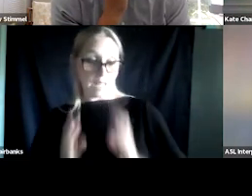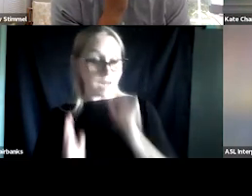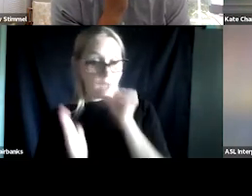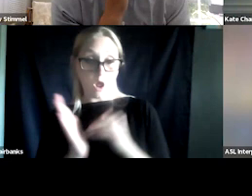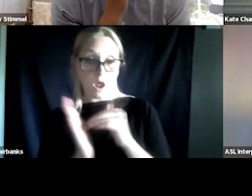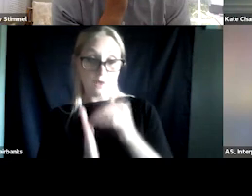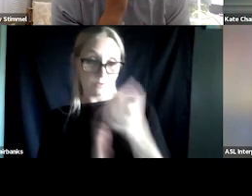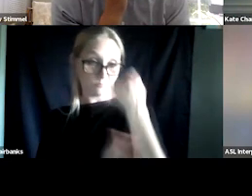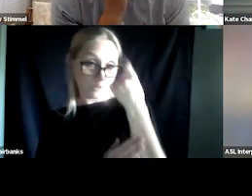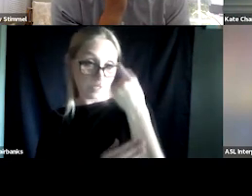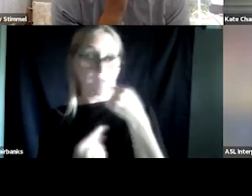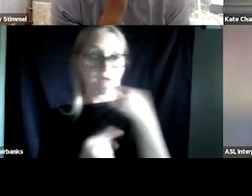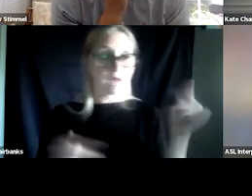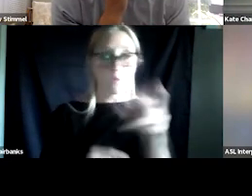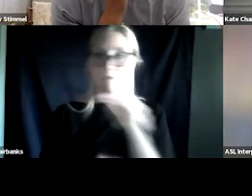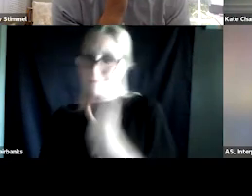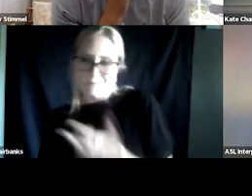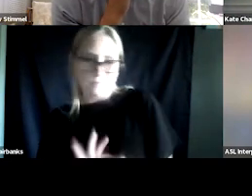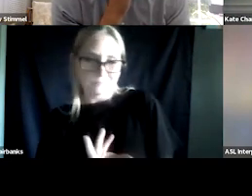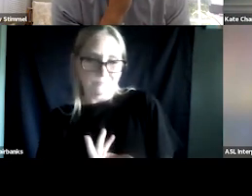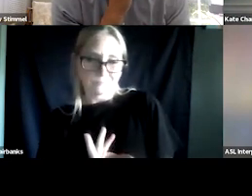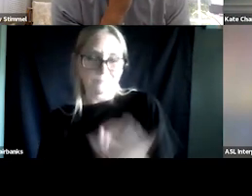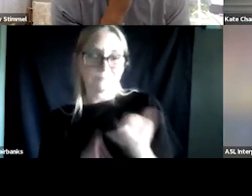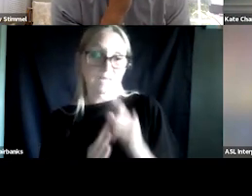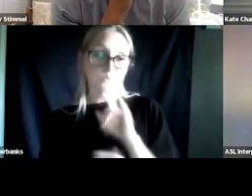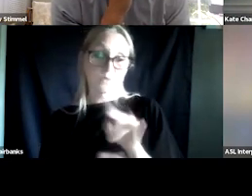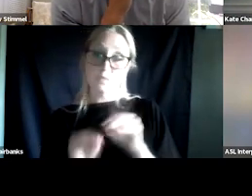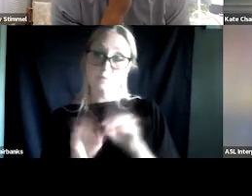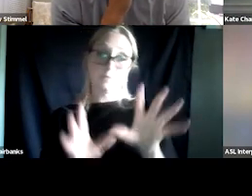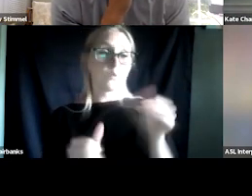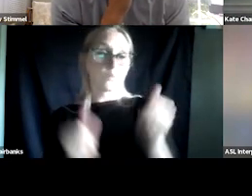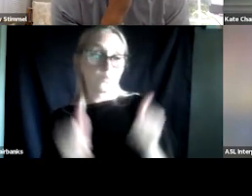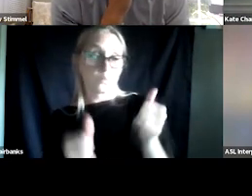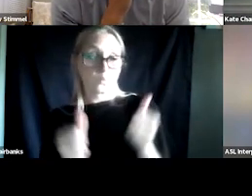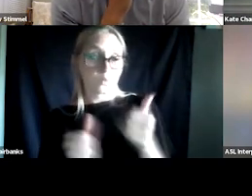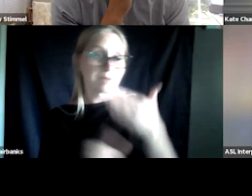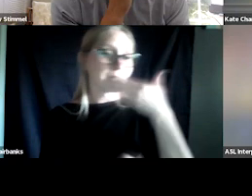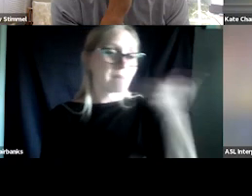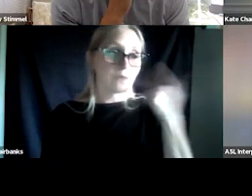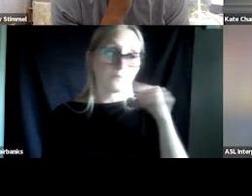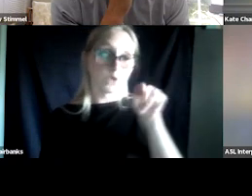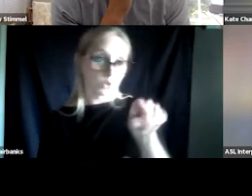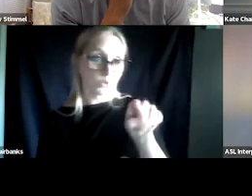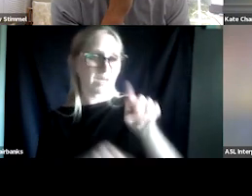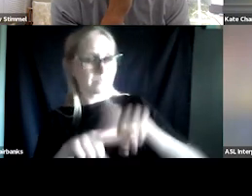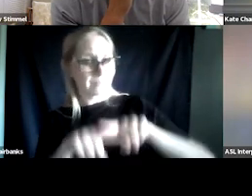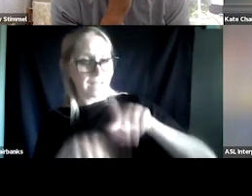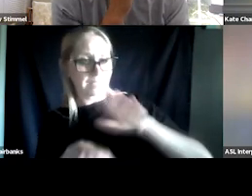like effective or ineffective, and that's really black and white. Which one is better for you? Which one is worse for you?